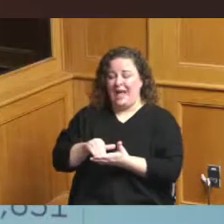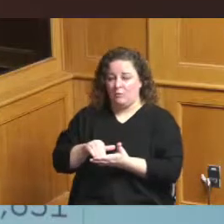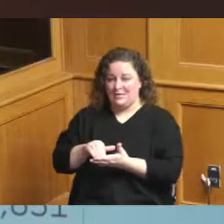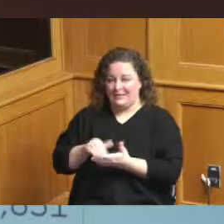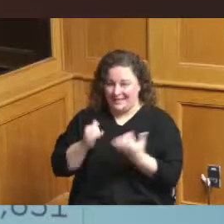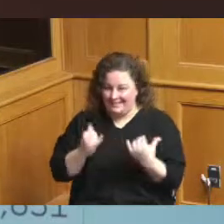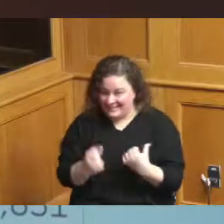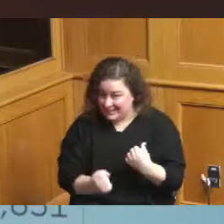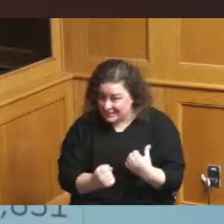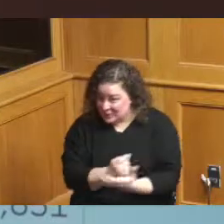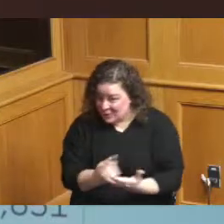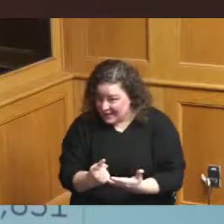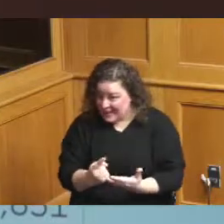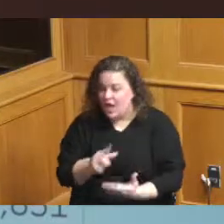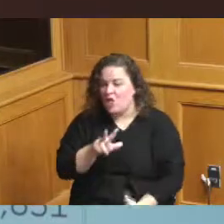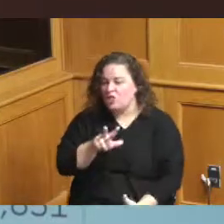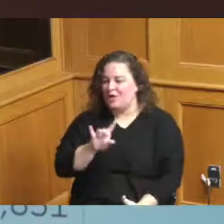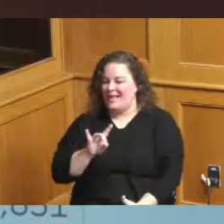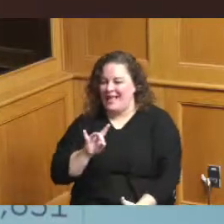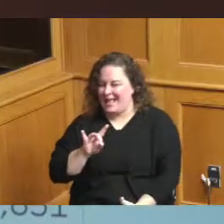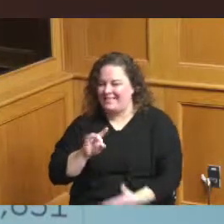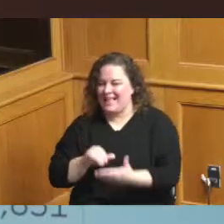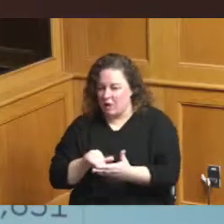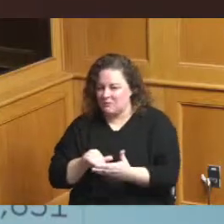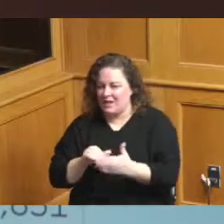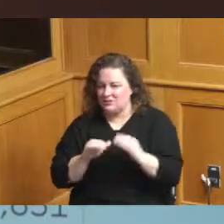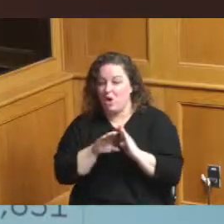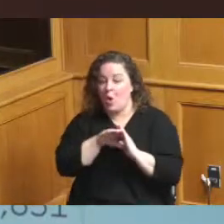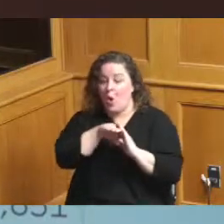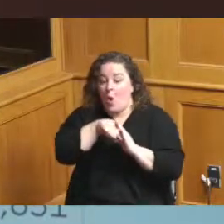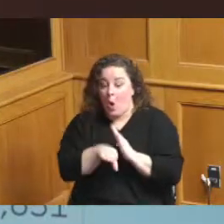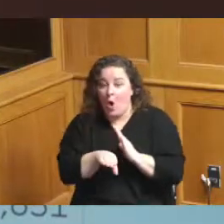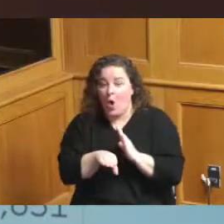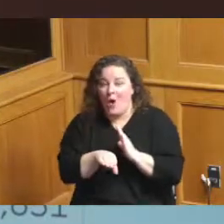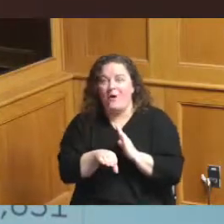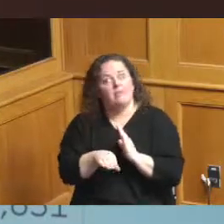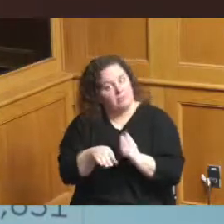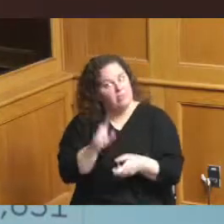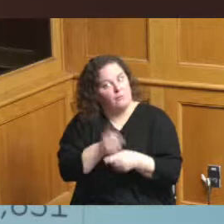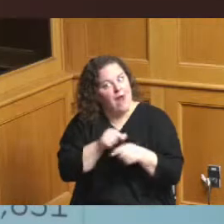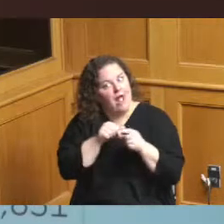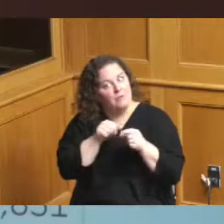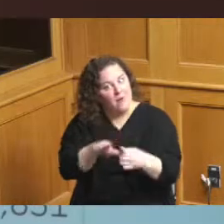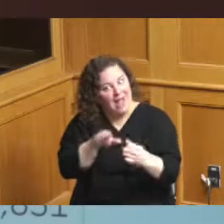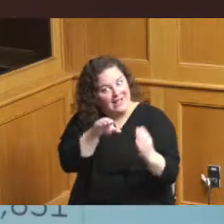we were at 38,000 so certainly I'm heading in the right direction from my perspective maybe a